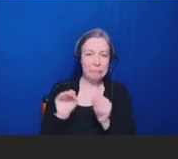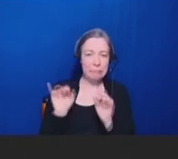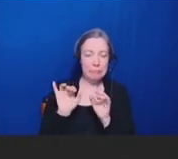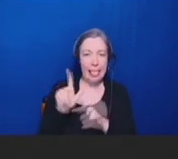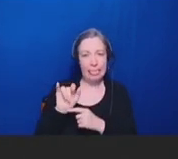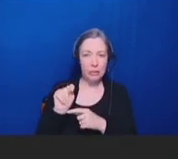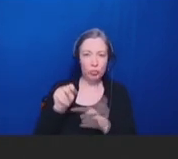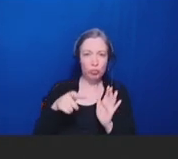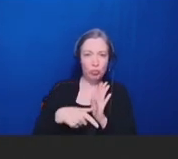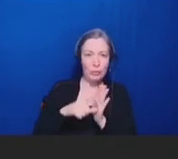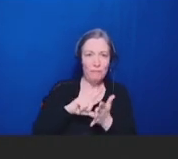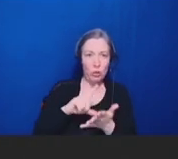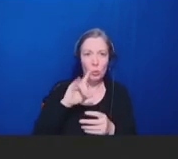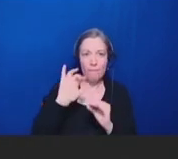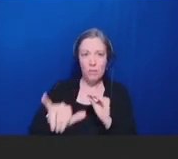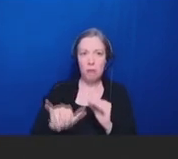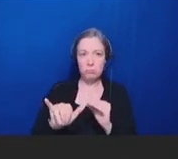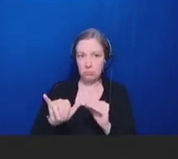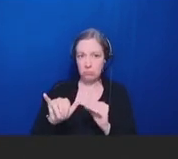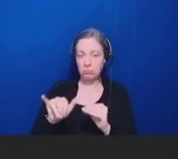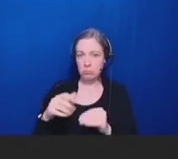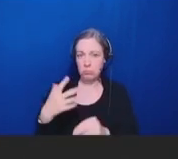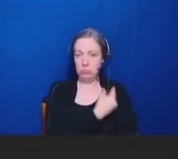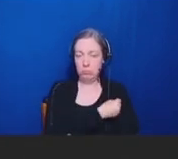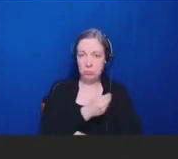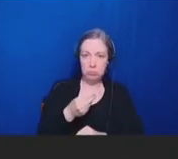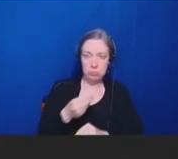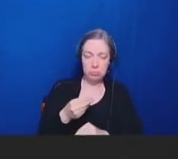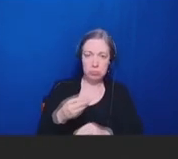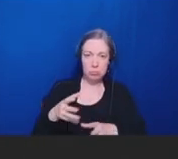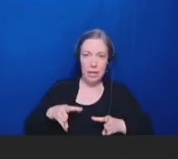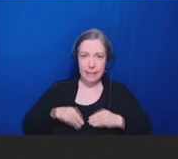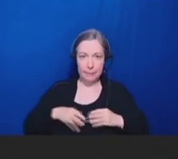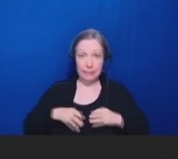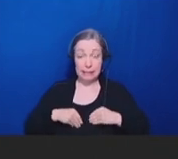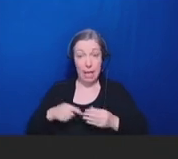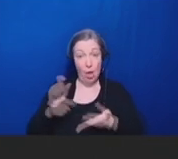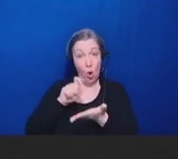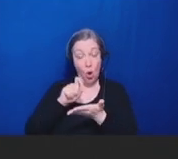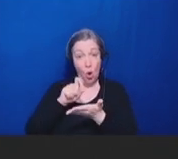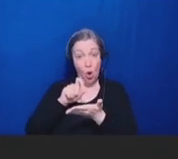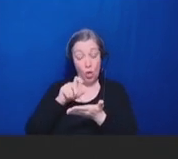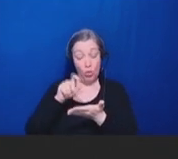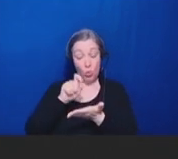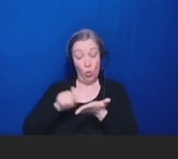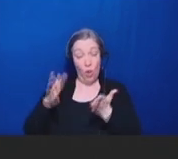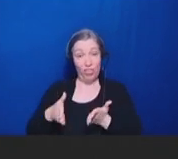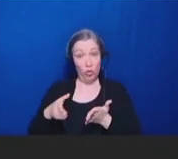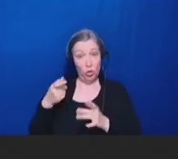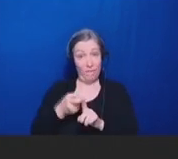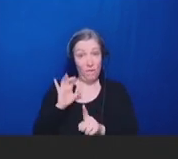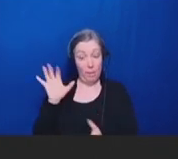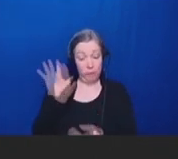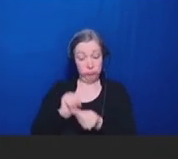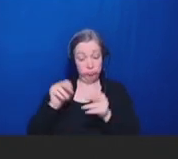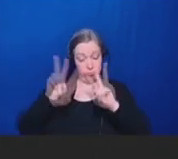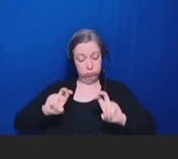prove vaccine uptake. And the authors found that a strong presumptive recommendation from